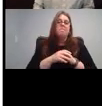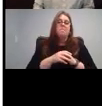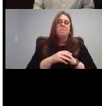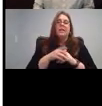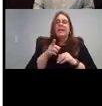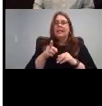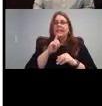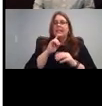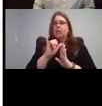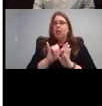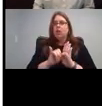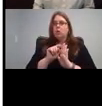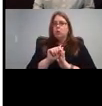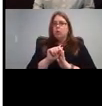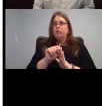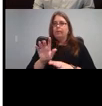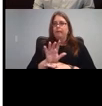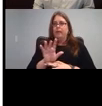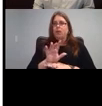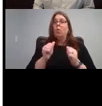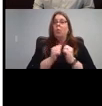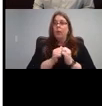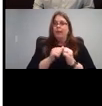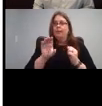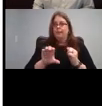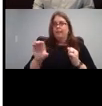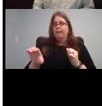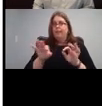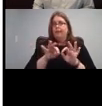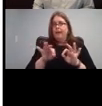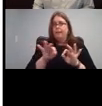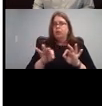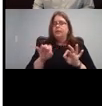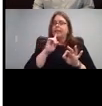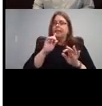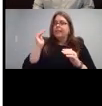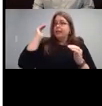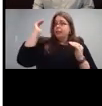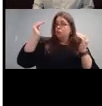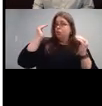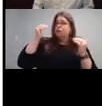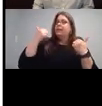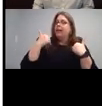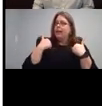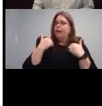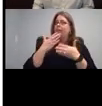I'm not going to click into it, but if it's adults, who have some amounts of hearing loss, just talking about what